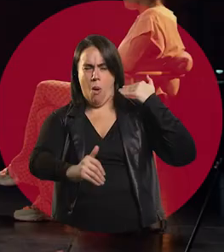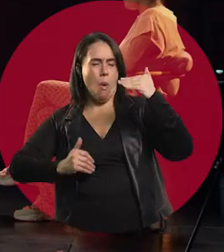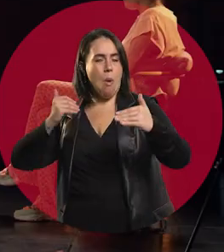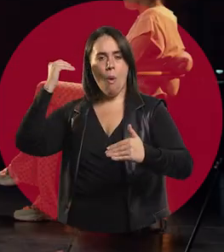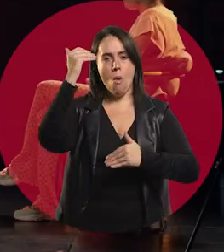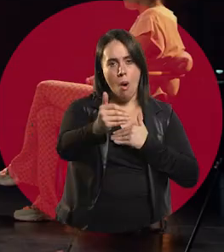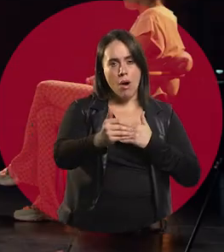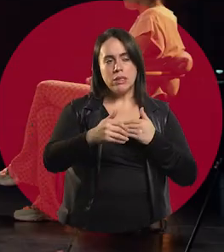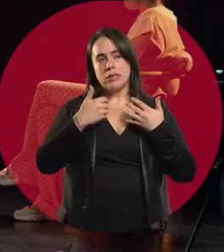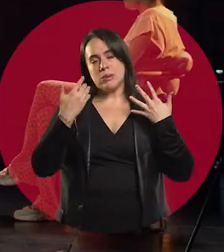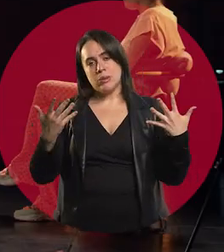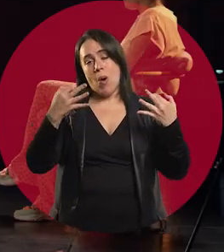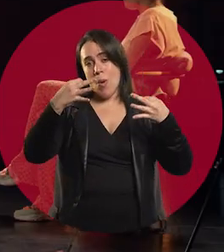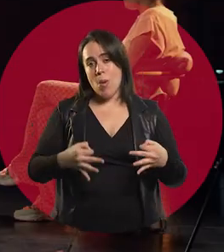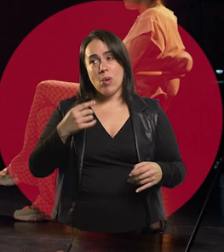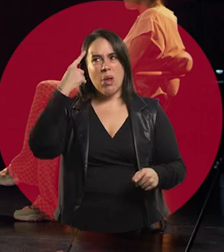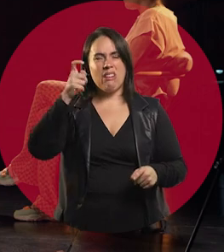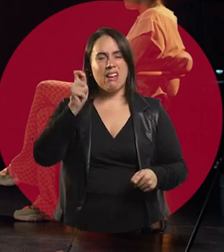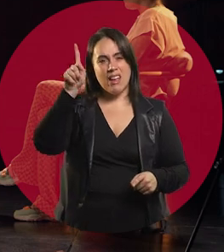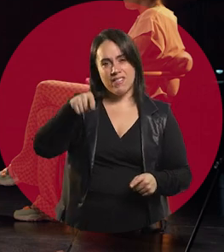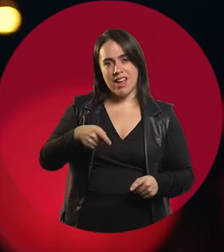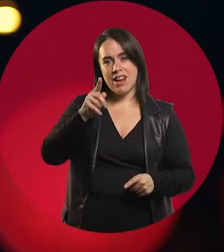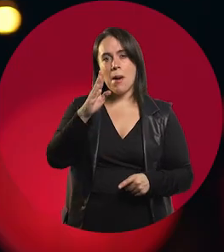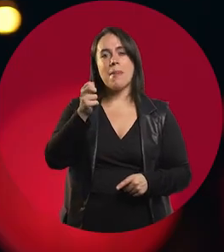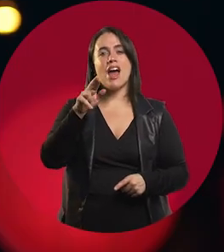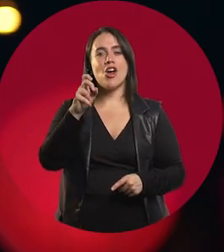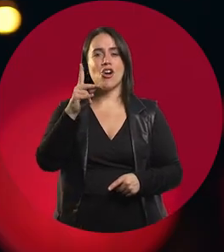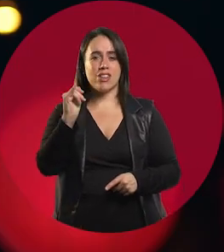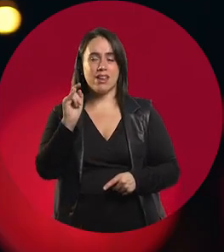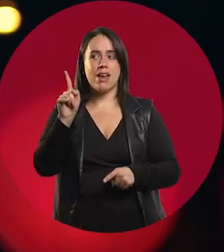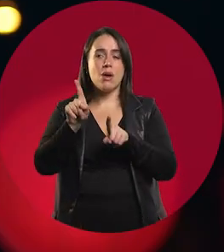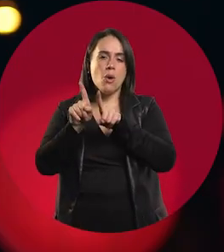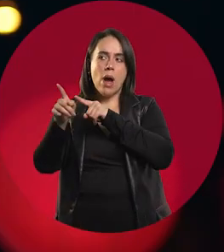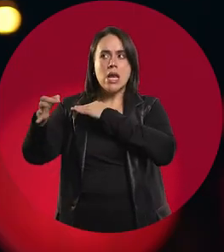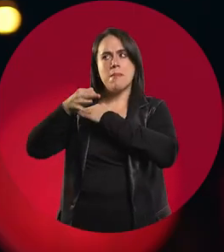The band was Gustavo Parodi's idea, who was my mentor,